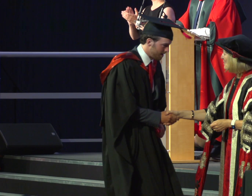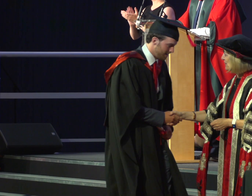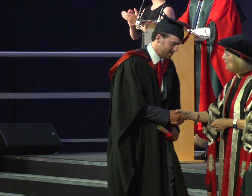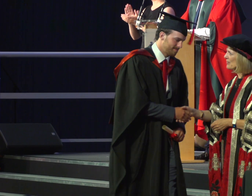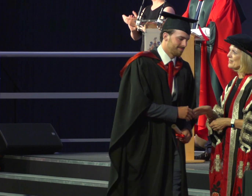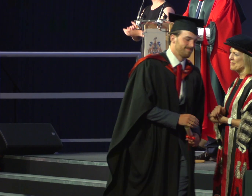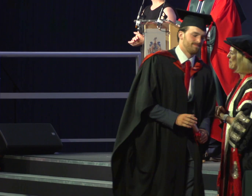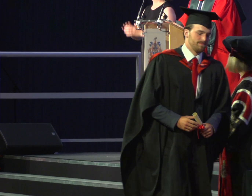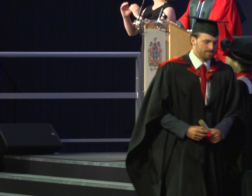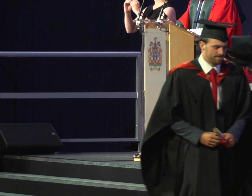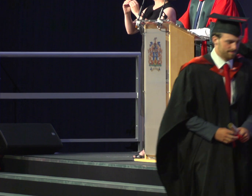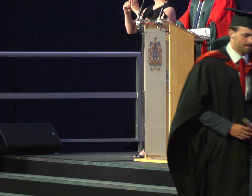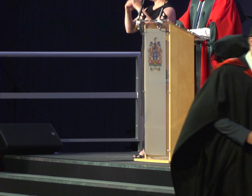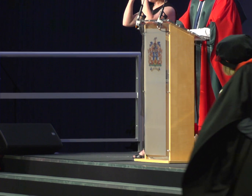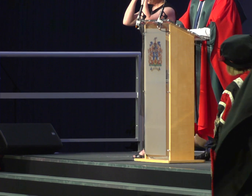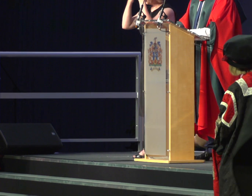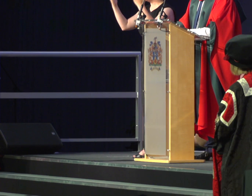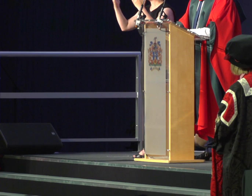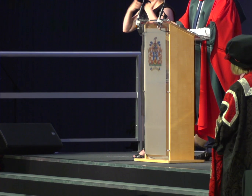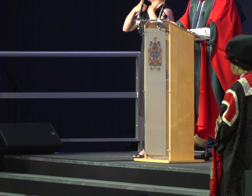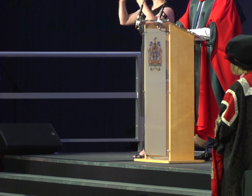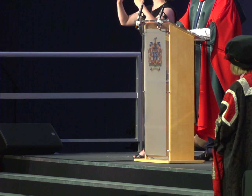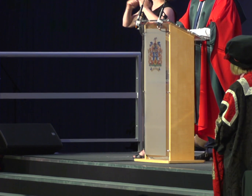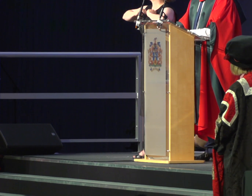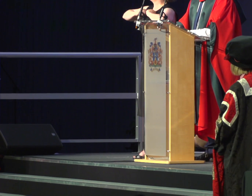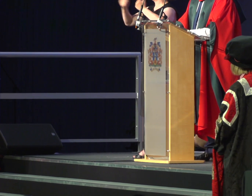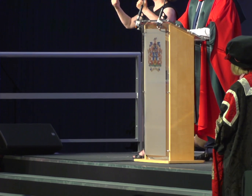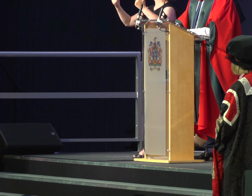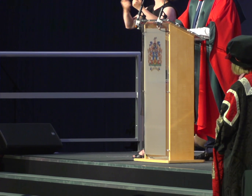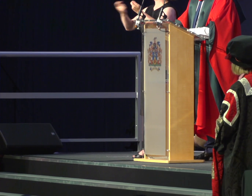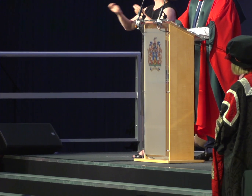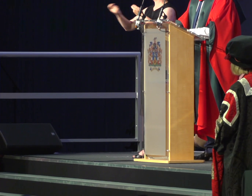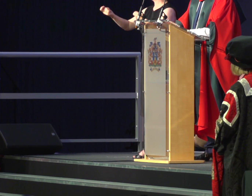Bachelor of Arts with Honours in Exercise and Fitness Management